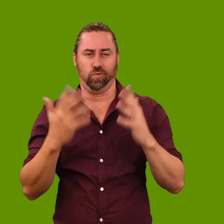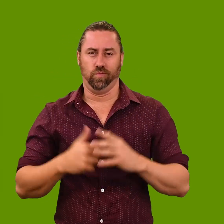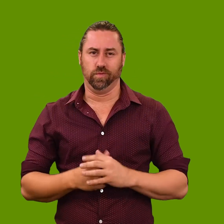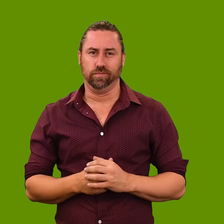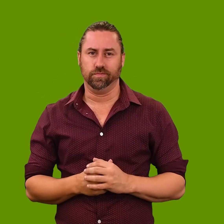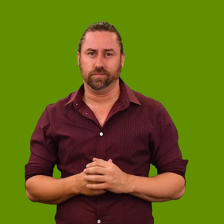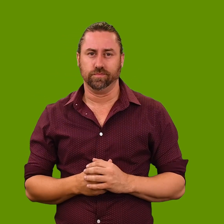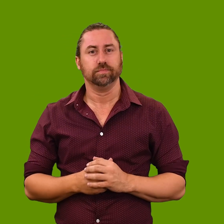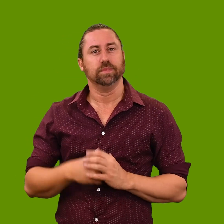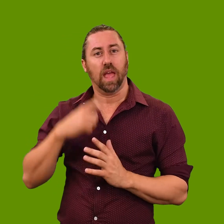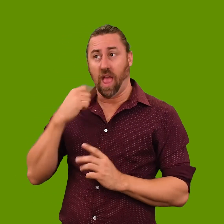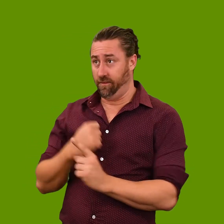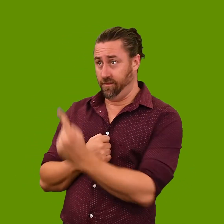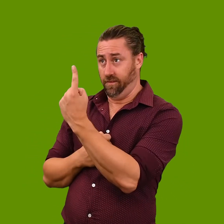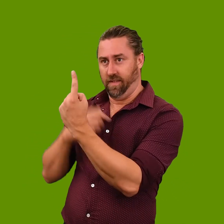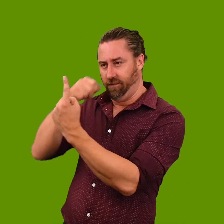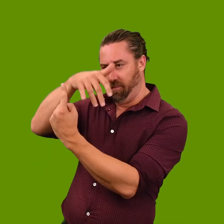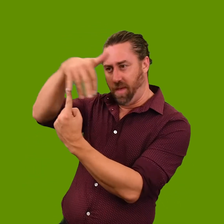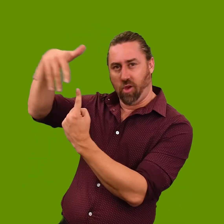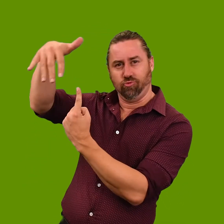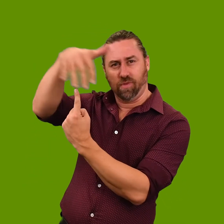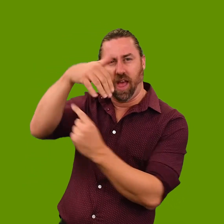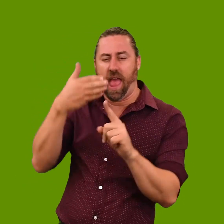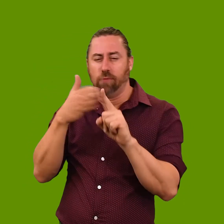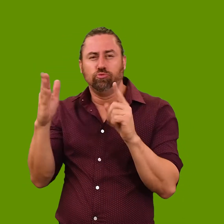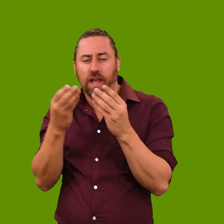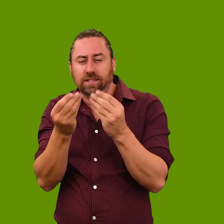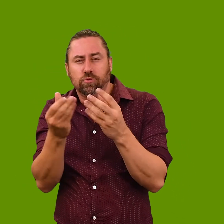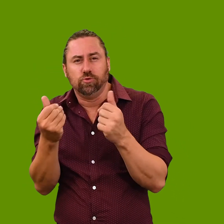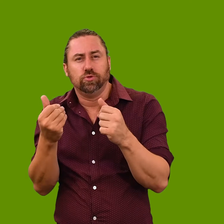composition and tone. I spent a lot of time on the background, using abstract textures, different